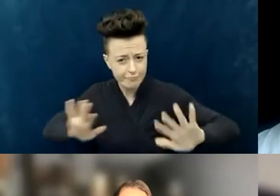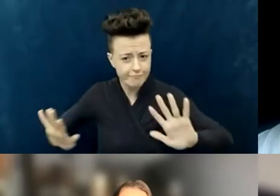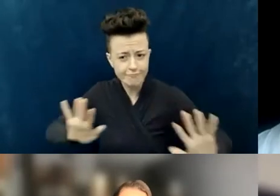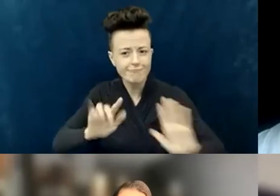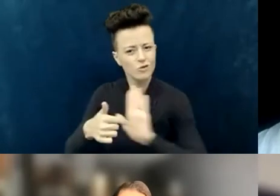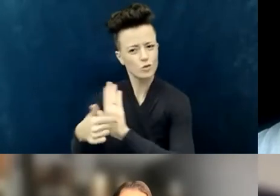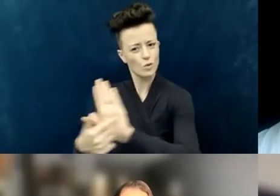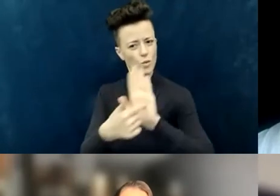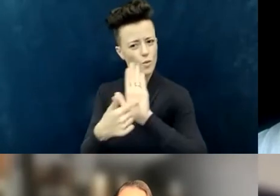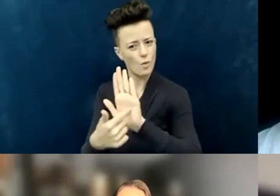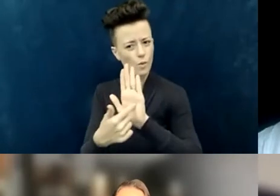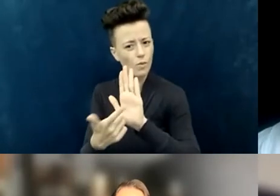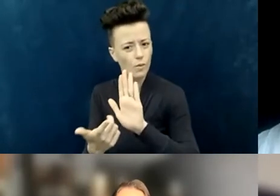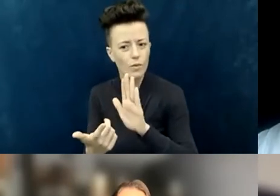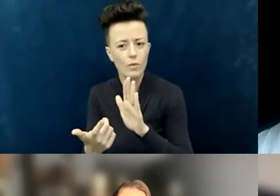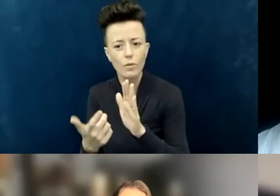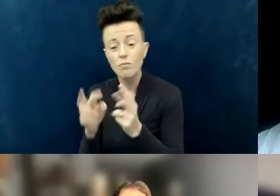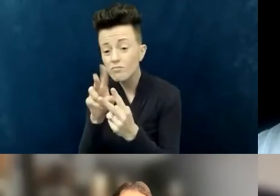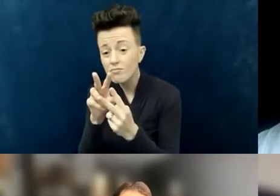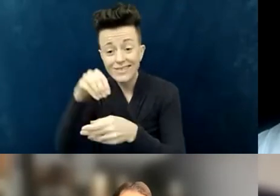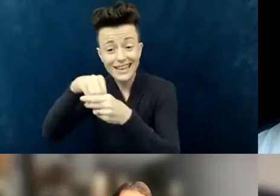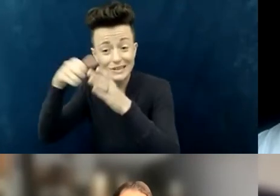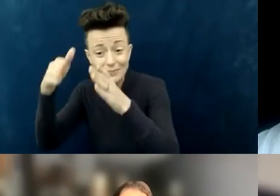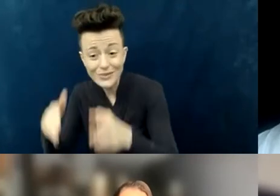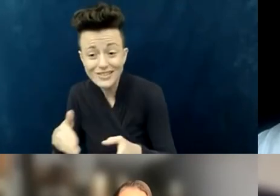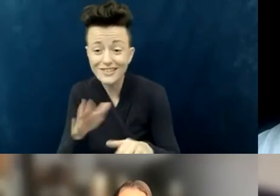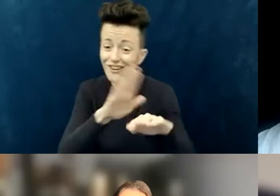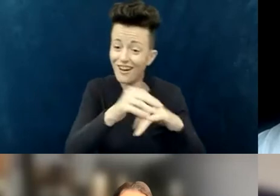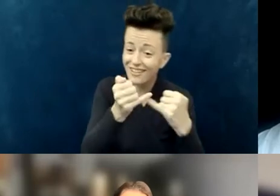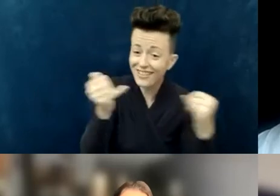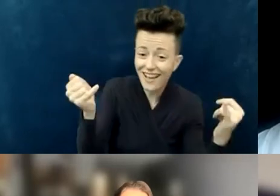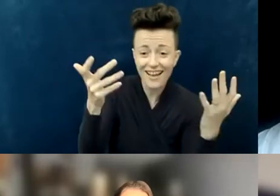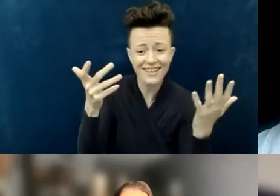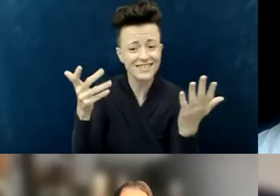and online spaces and programs and services.